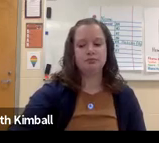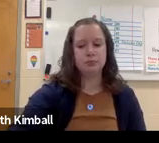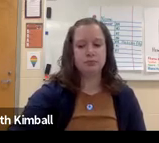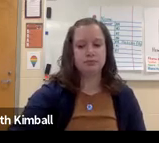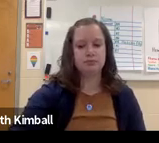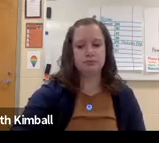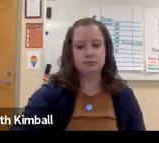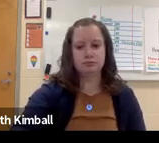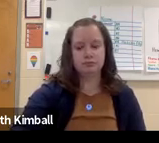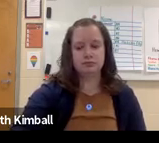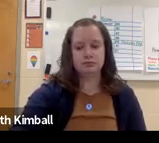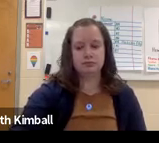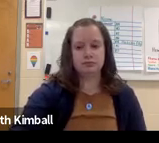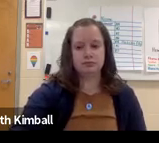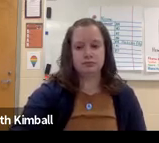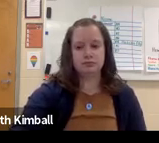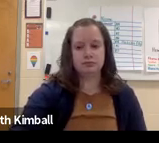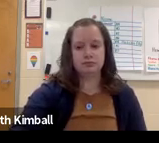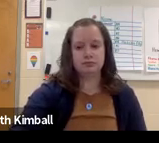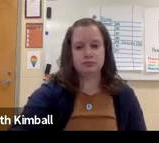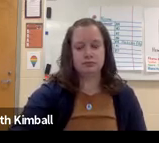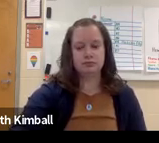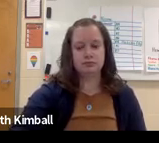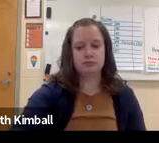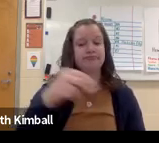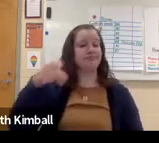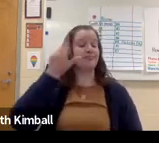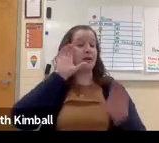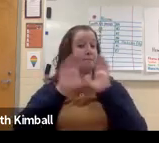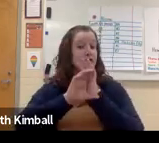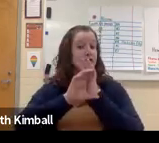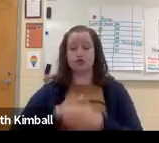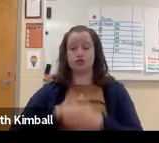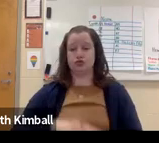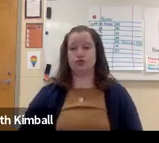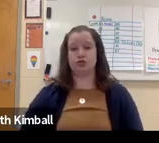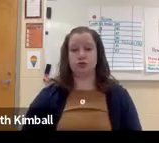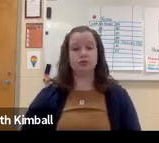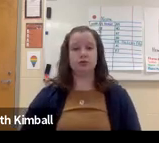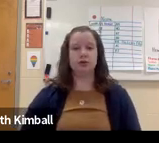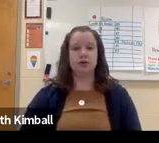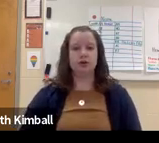they use that as a proper noun or a common noun. Beth, this is Richard.